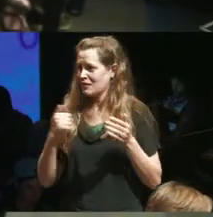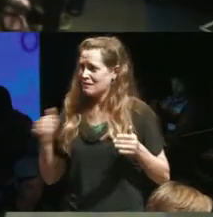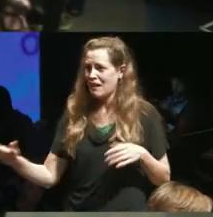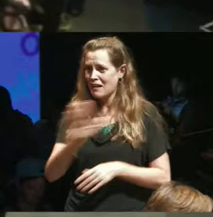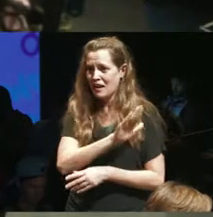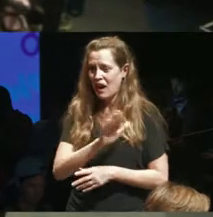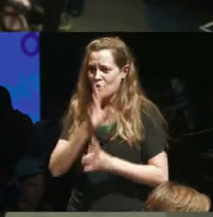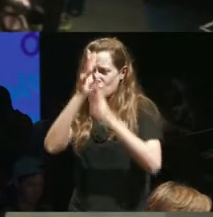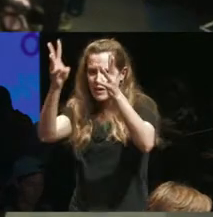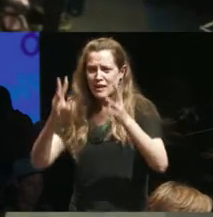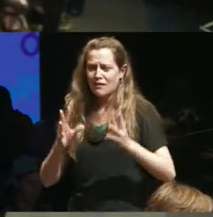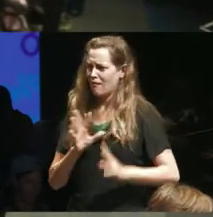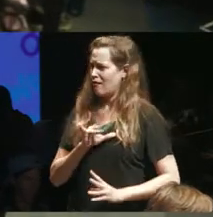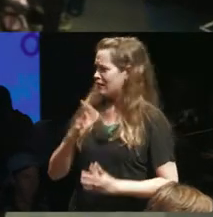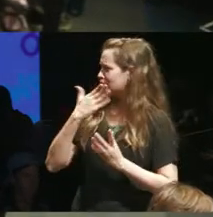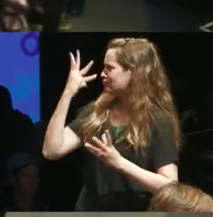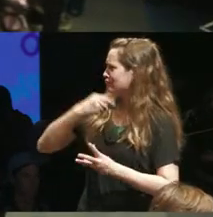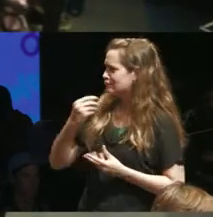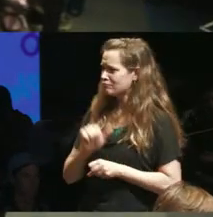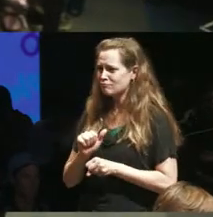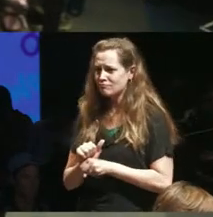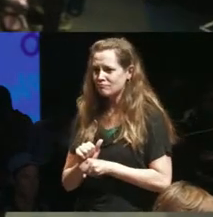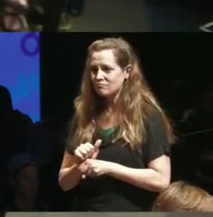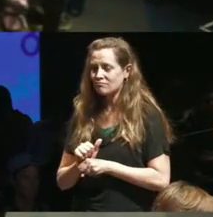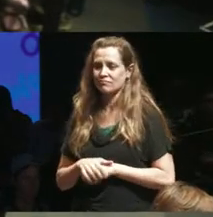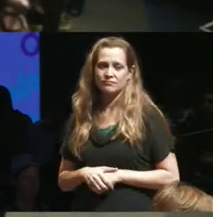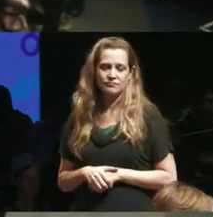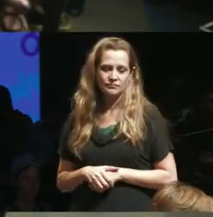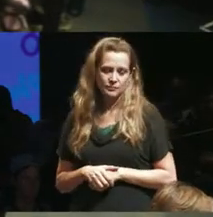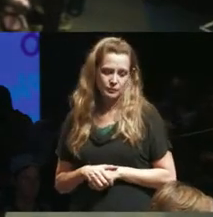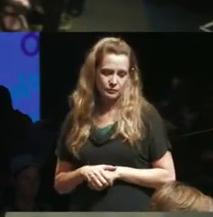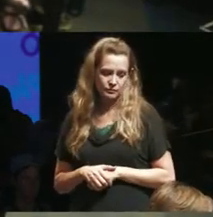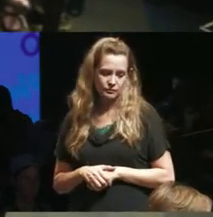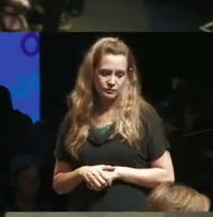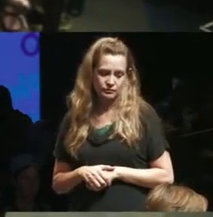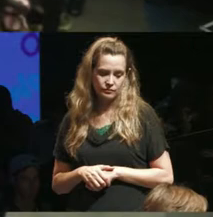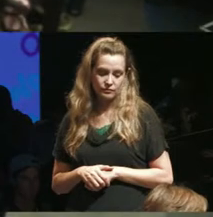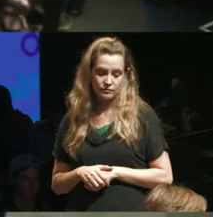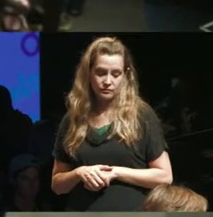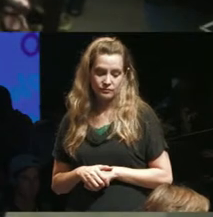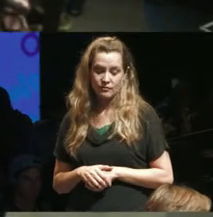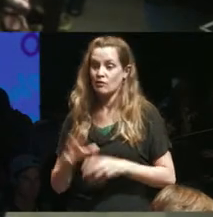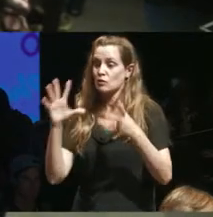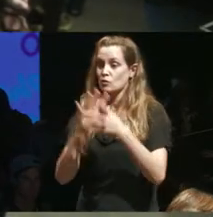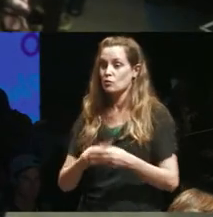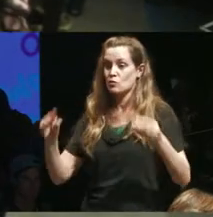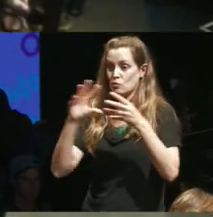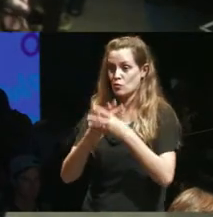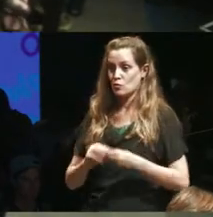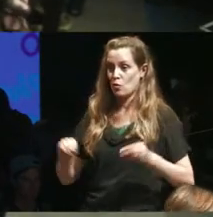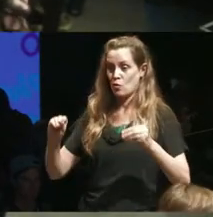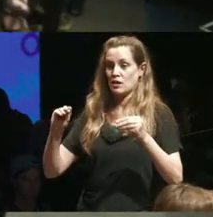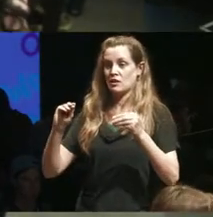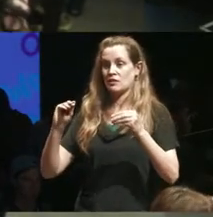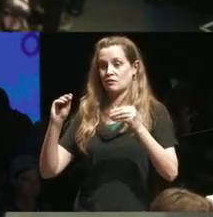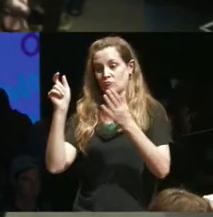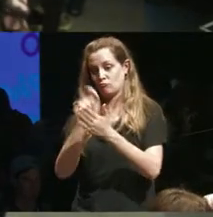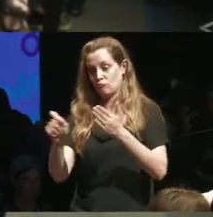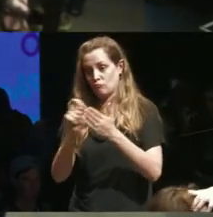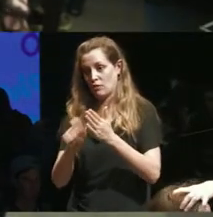and part of the challenge from a storytelling perspective is that in